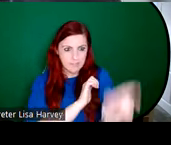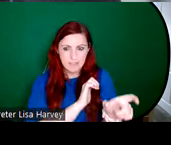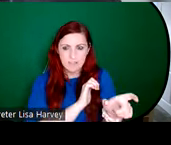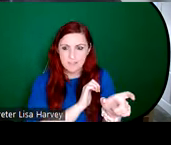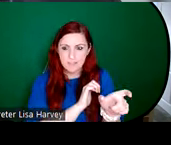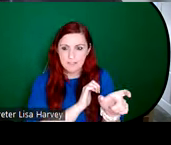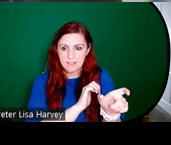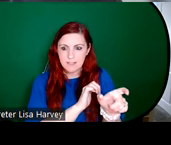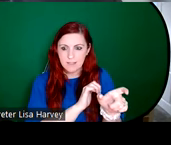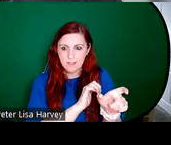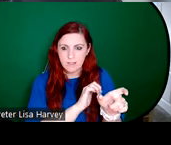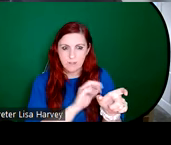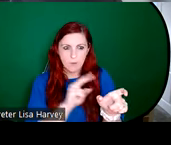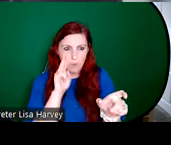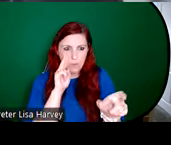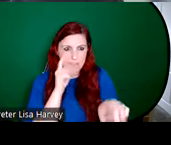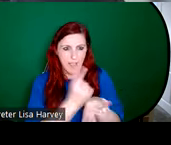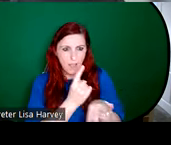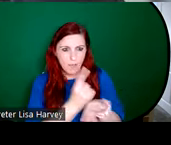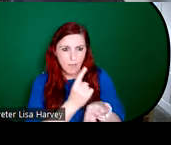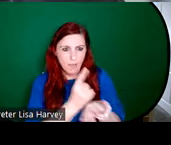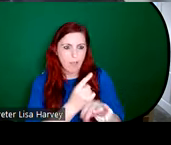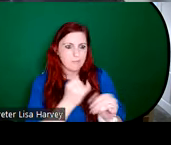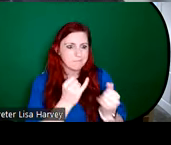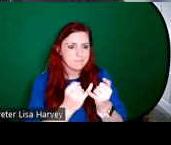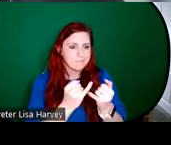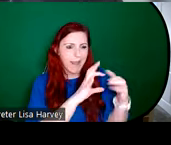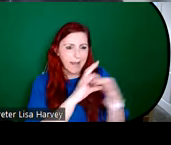that kind of insular art you know, the Book of Kells. And you can often see